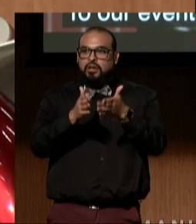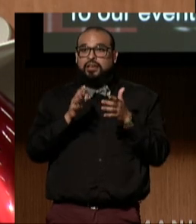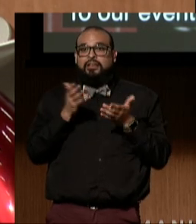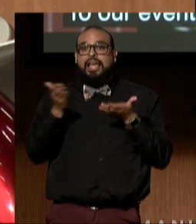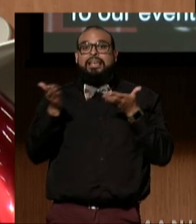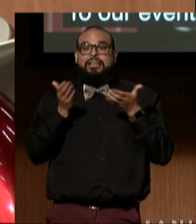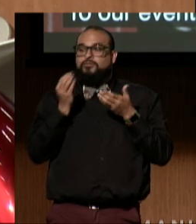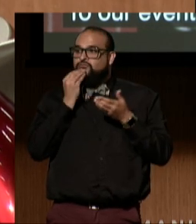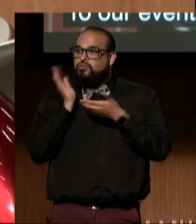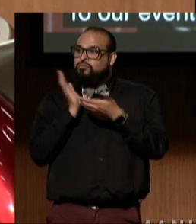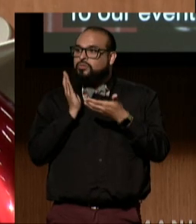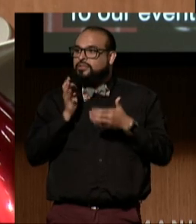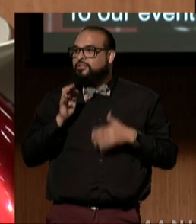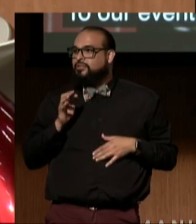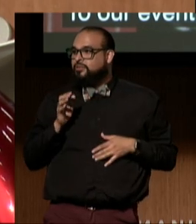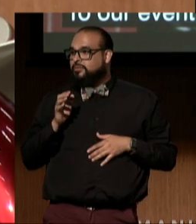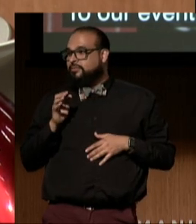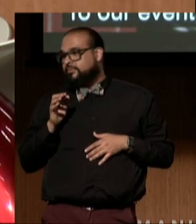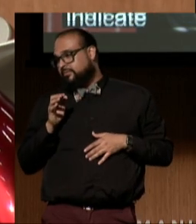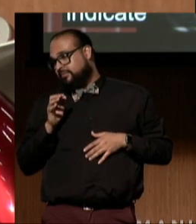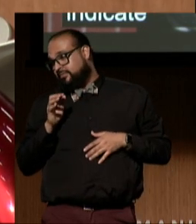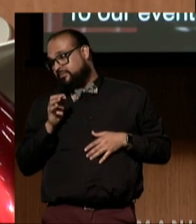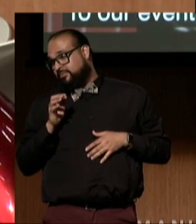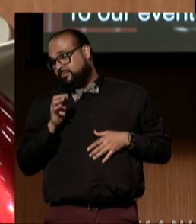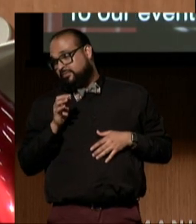and making everything possible, thank you so much.